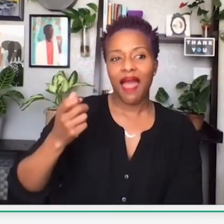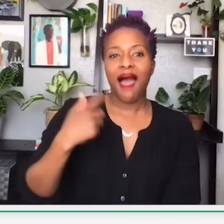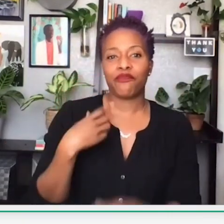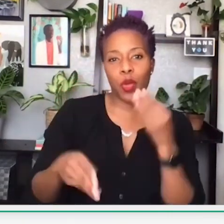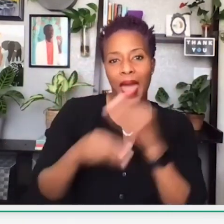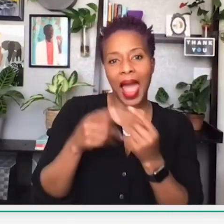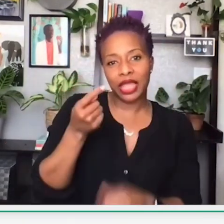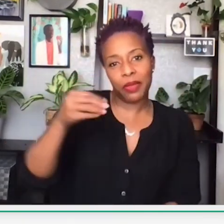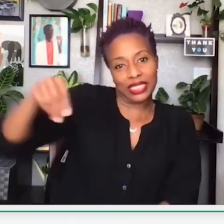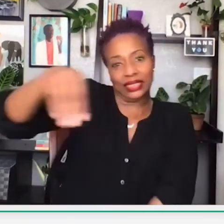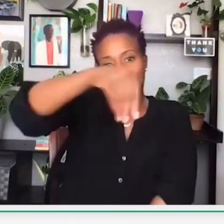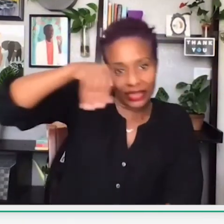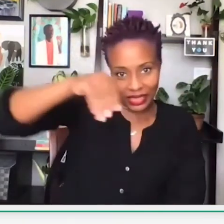I want to give a little